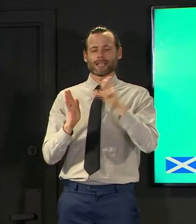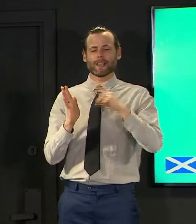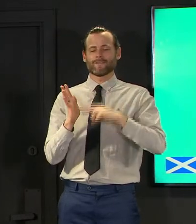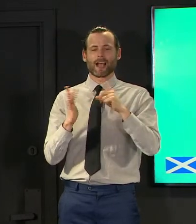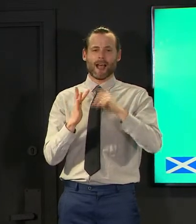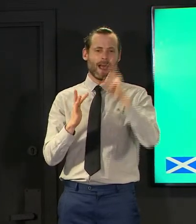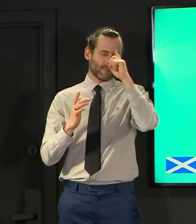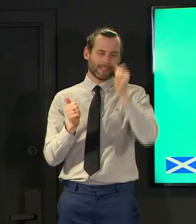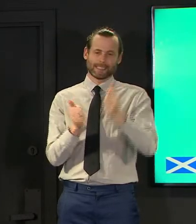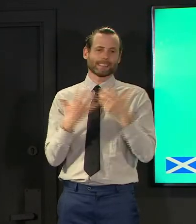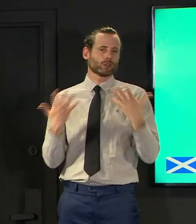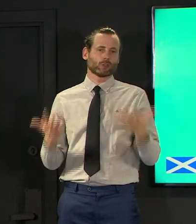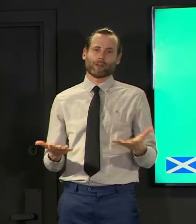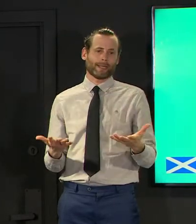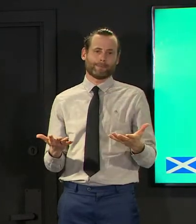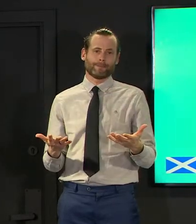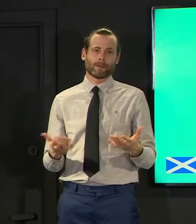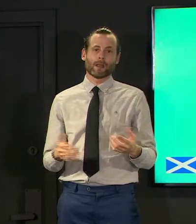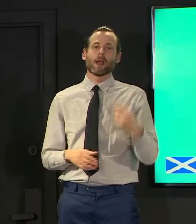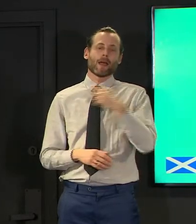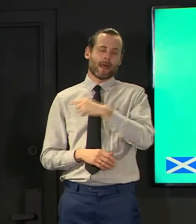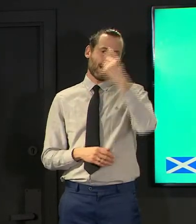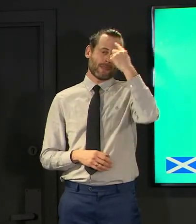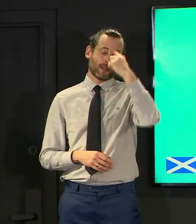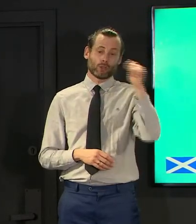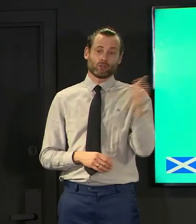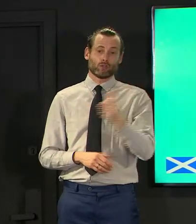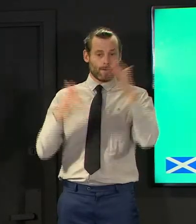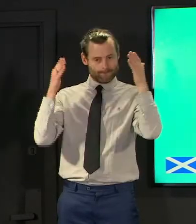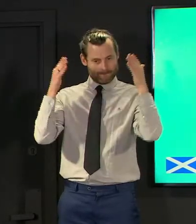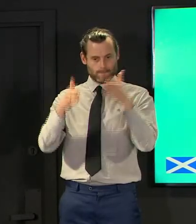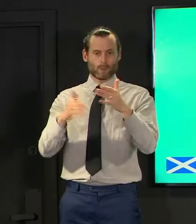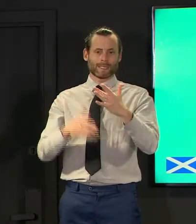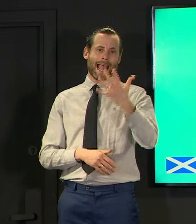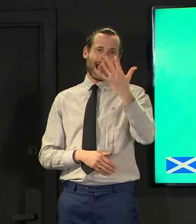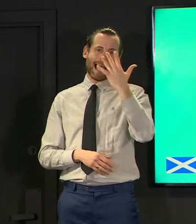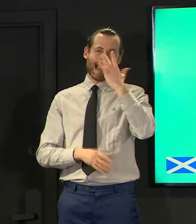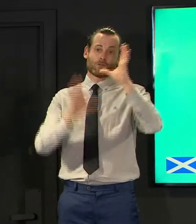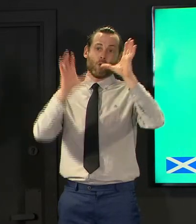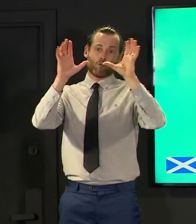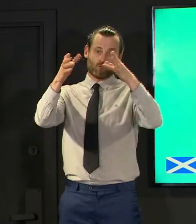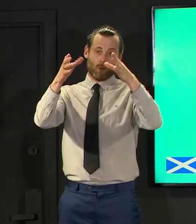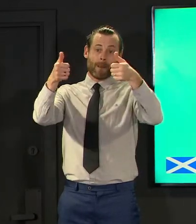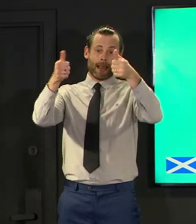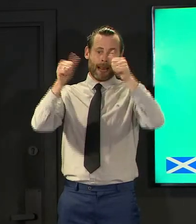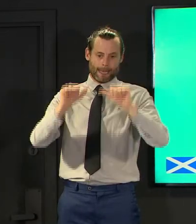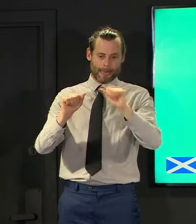to some in some professions remember my final point is that health and social care workers